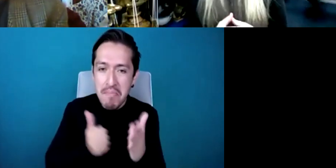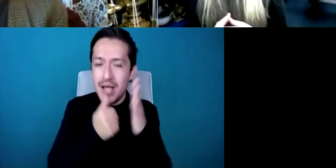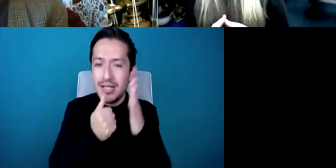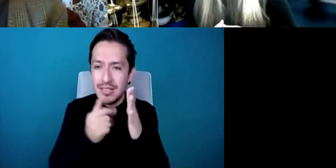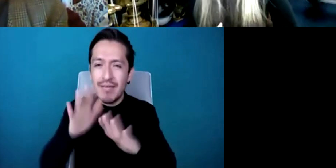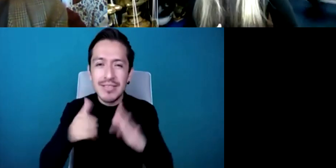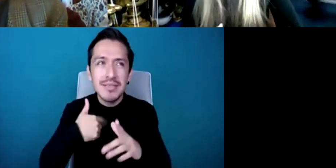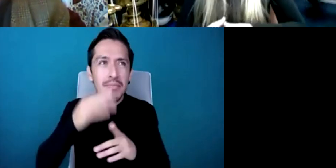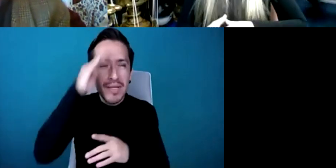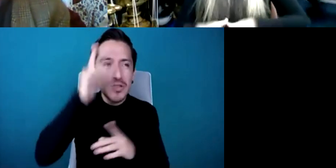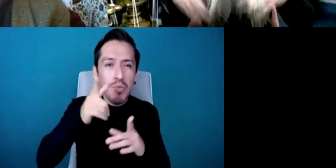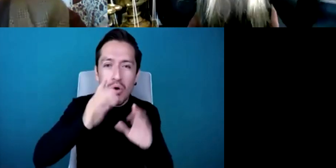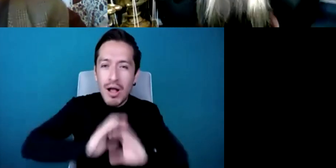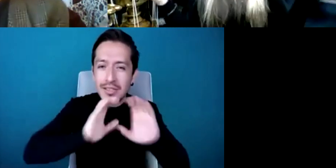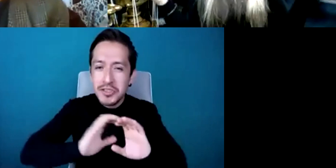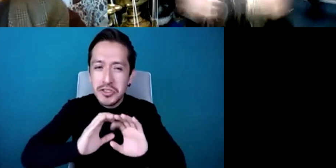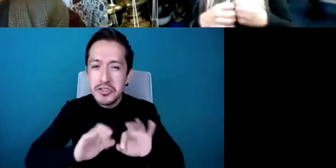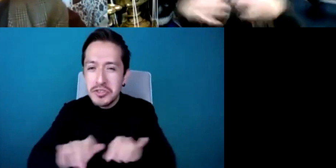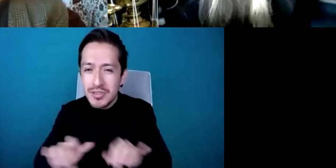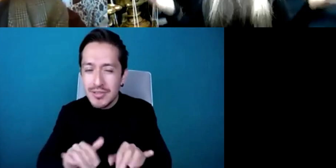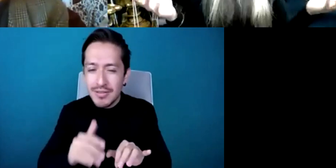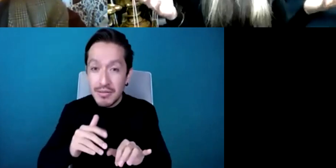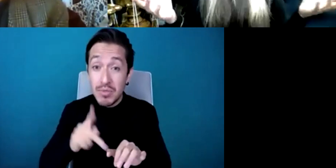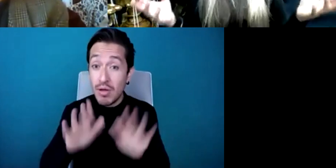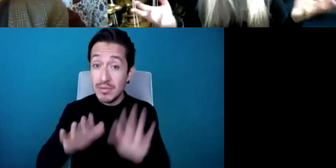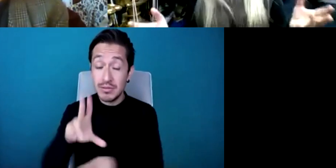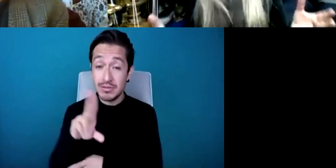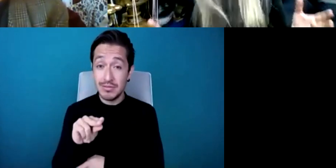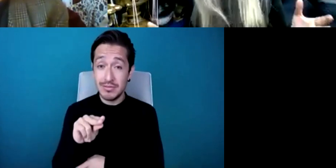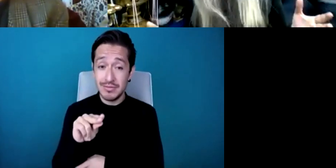or you want to show all of your instruments and play all of your instruments and the kitchen sink